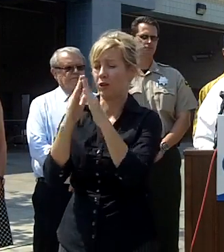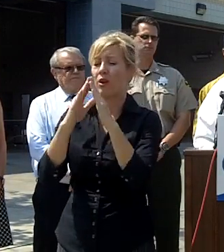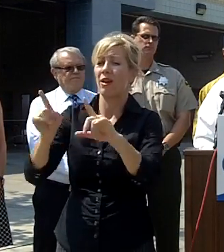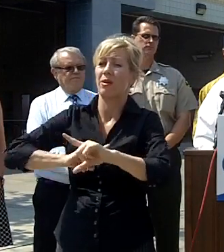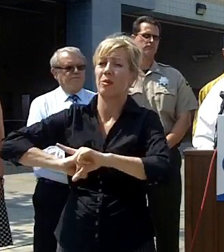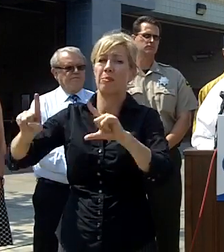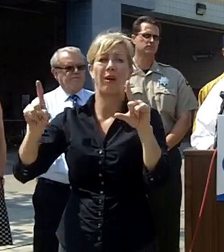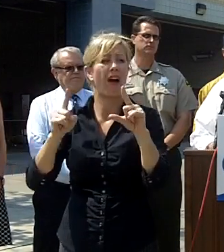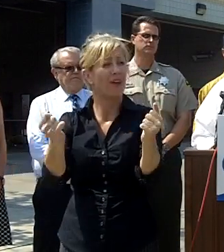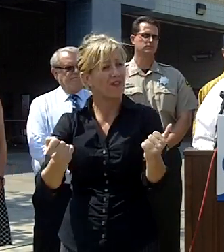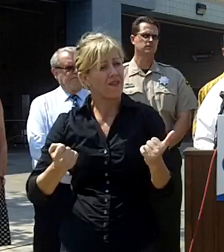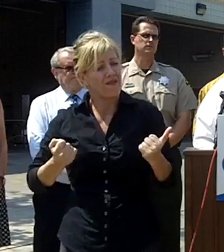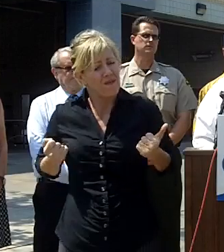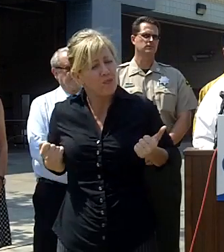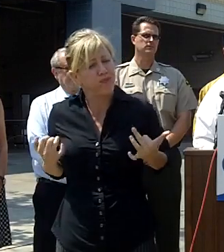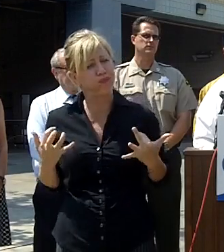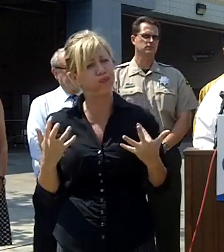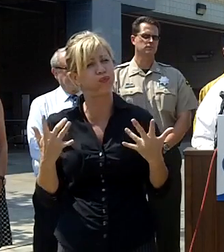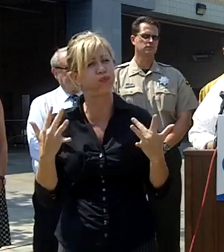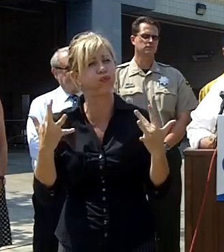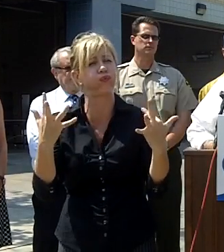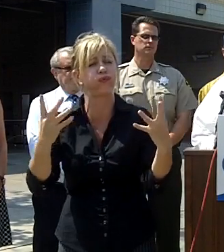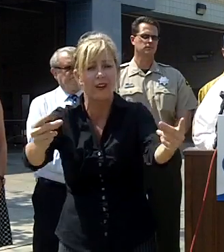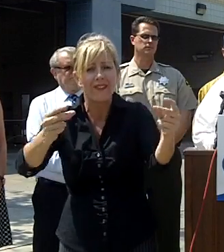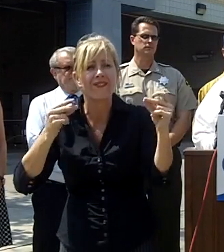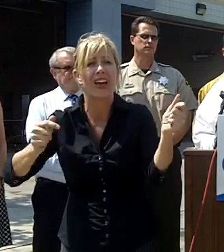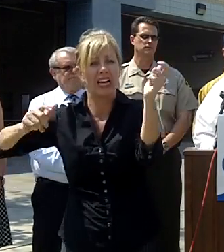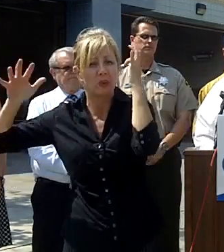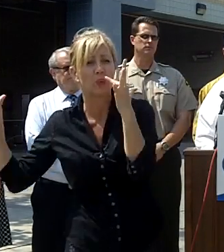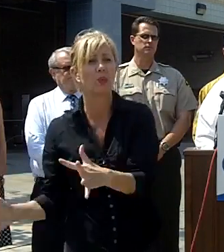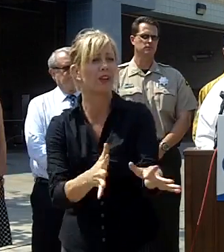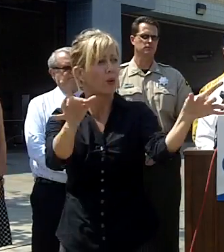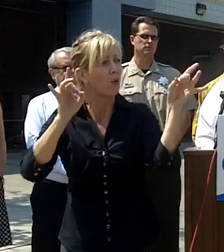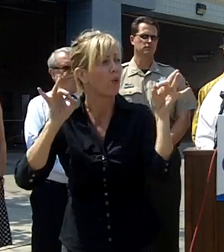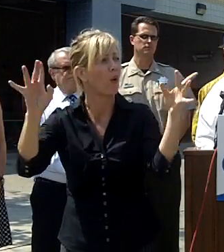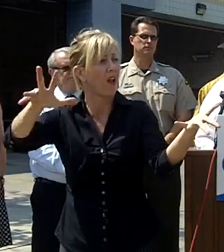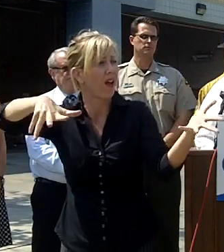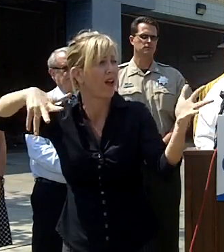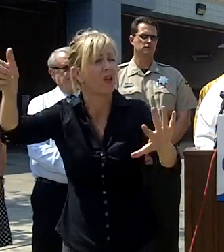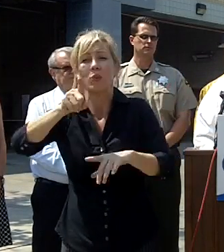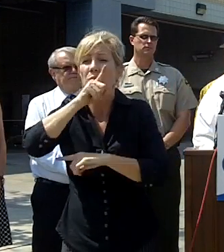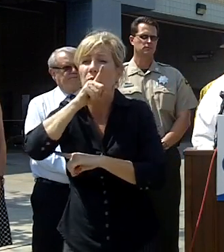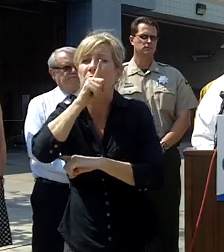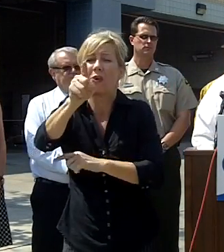so big and the wind is so bad that it really has gone into there and they are there is actually